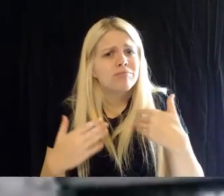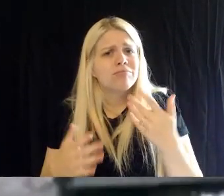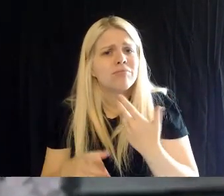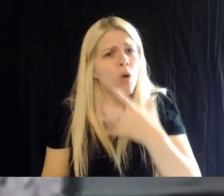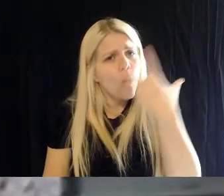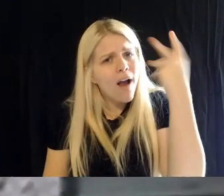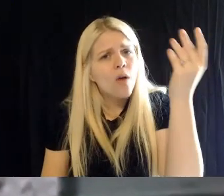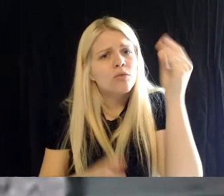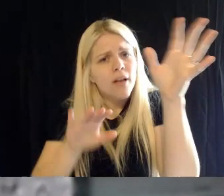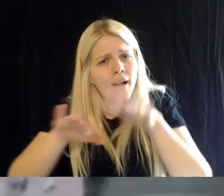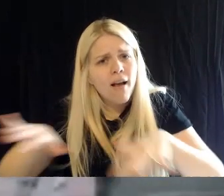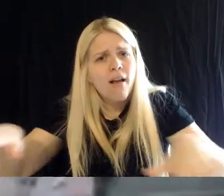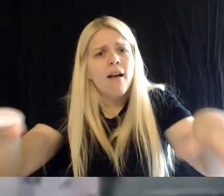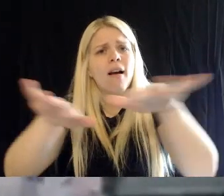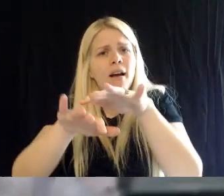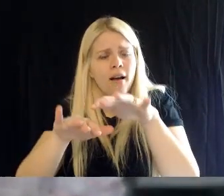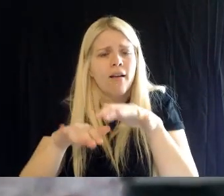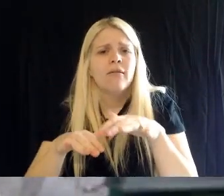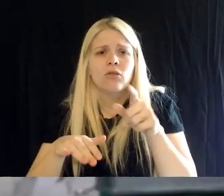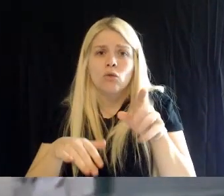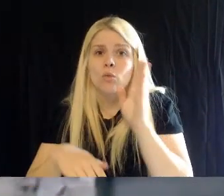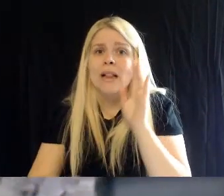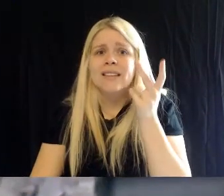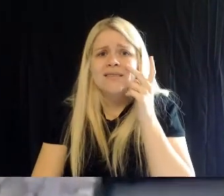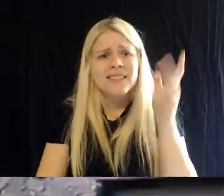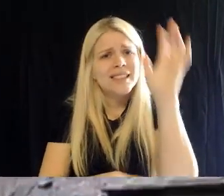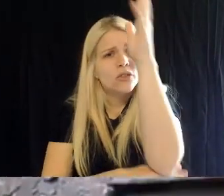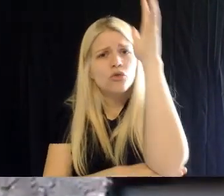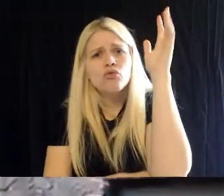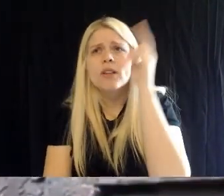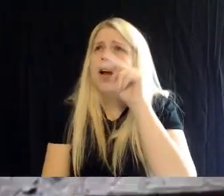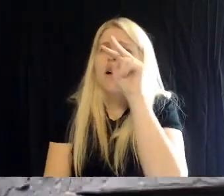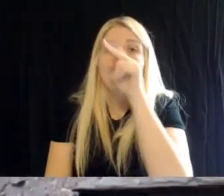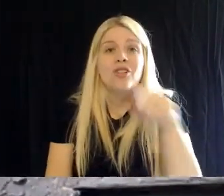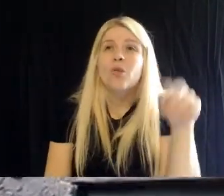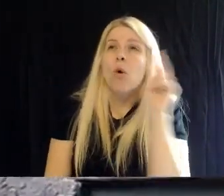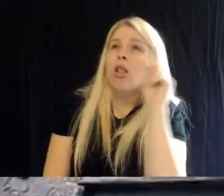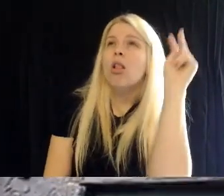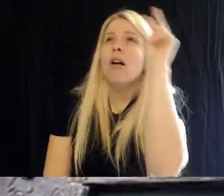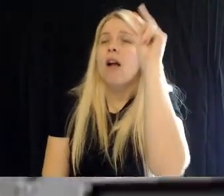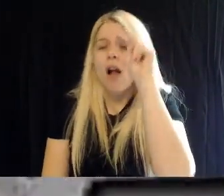you'll see nests up in trees. So look high, look low- look for those nests, but just